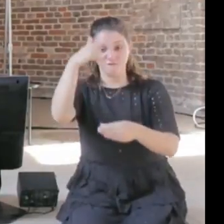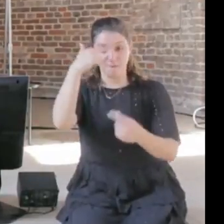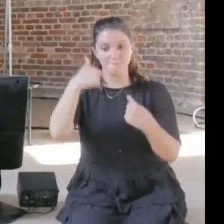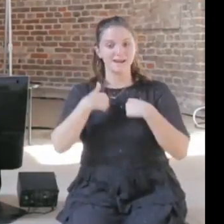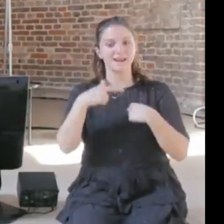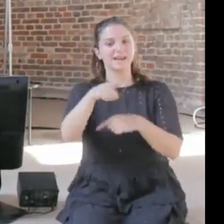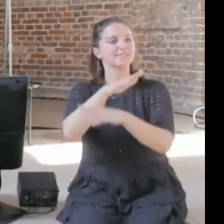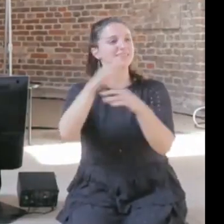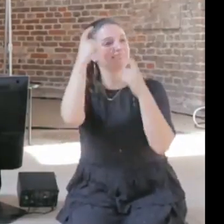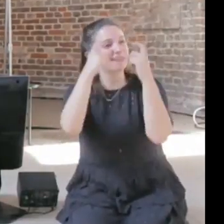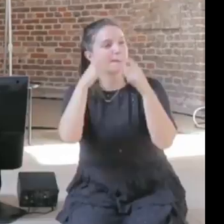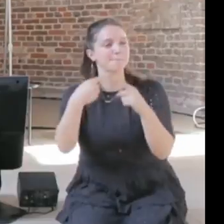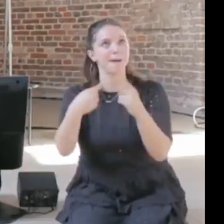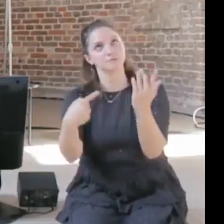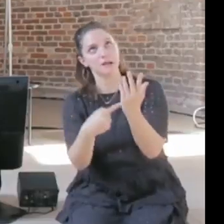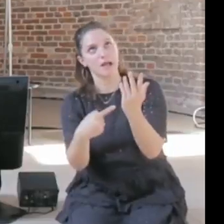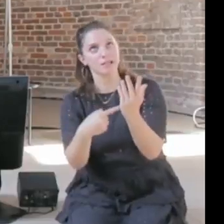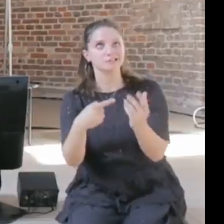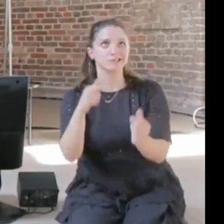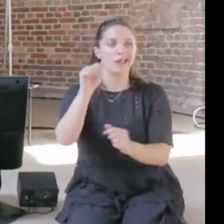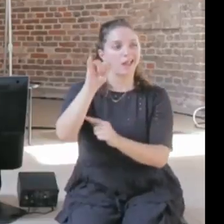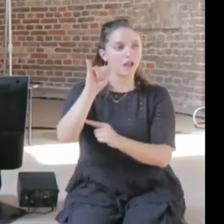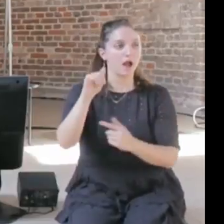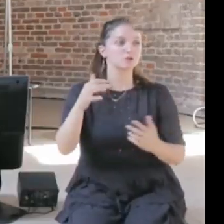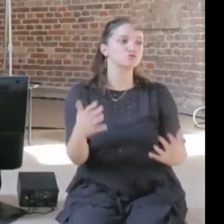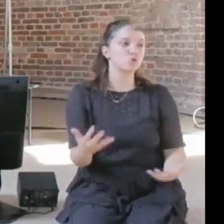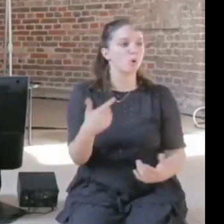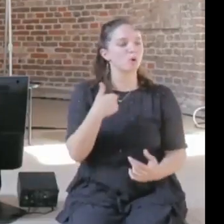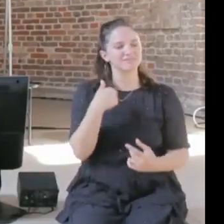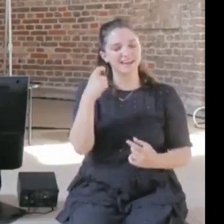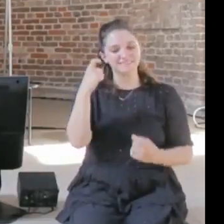want to be governed by experts, then we would probably need an entirely different approach